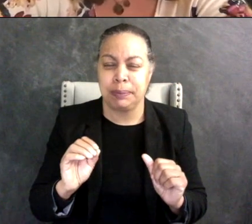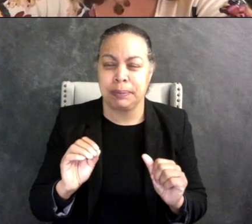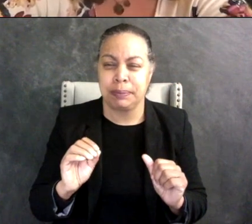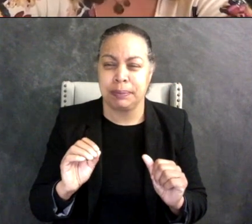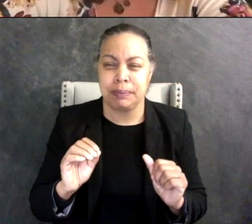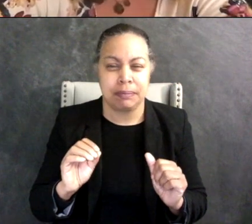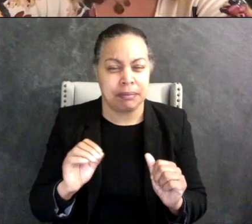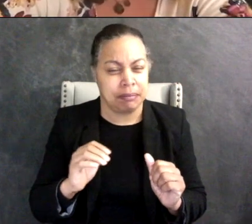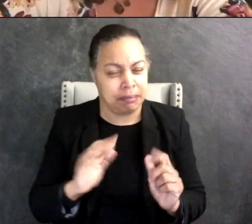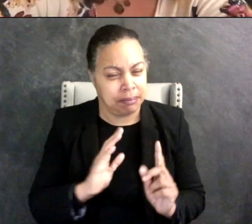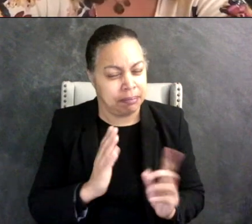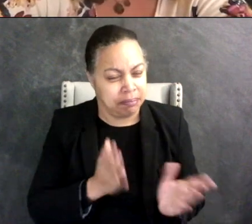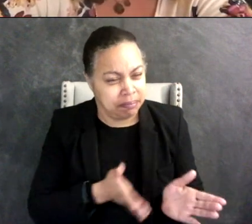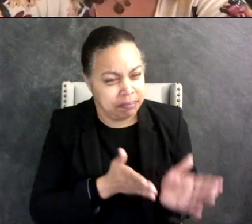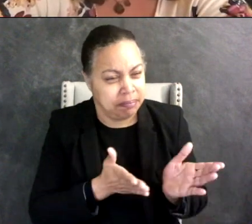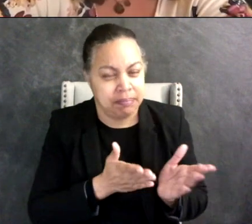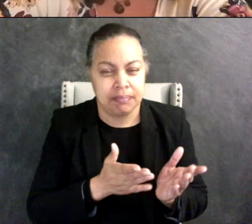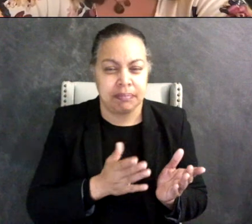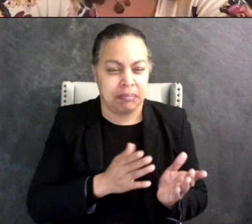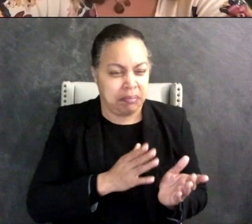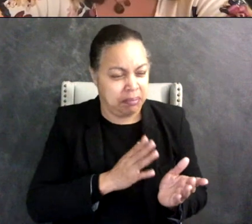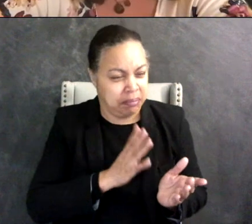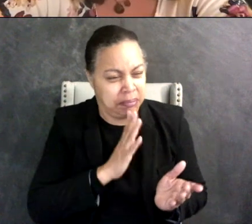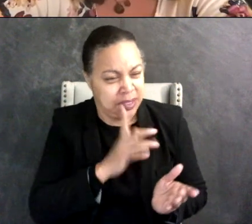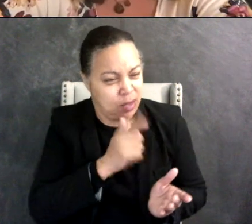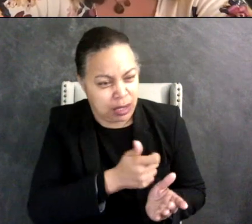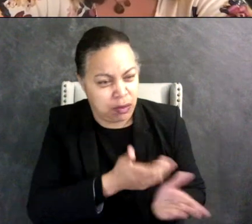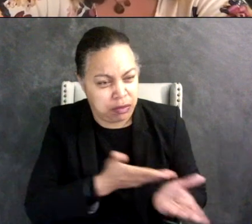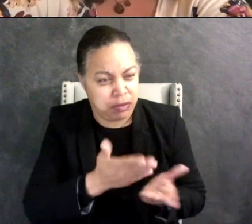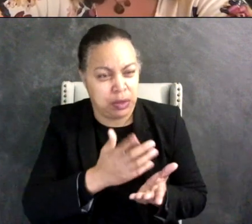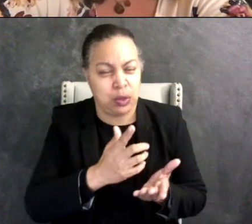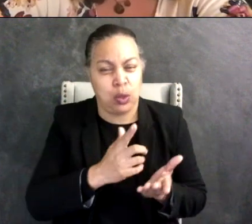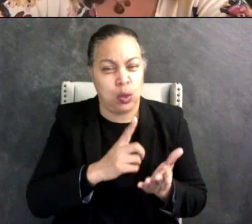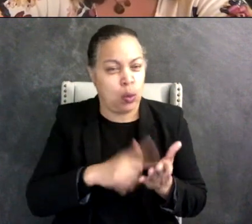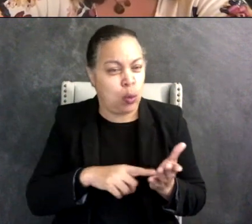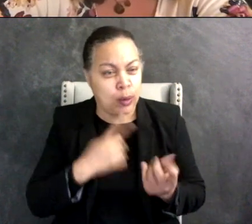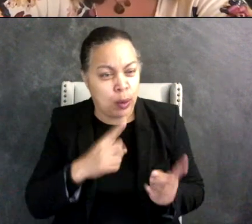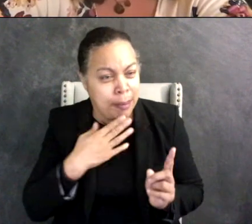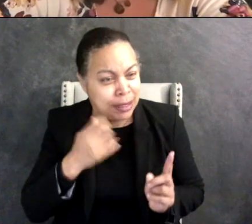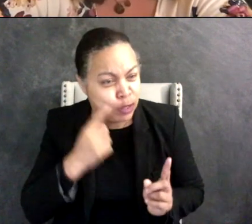speak for himself and do that in the way that works best for him and he's definitely happier